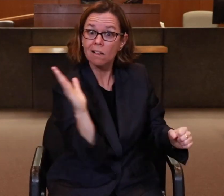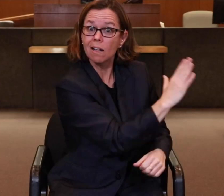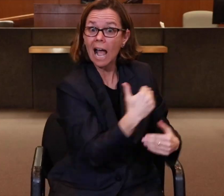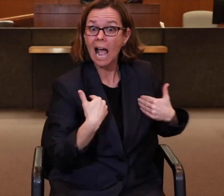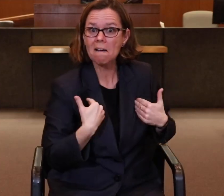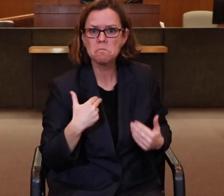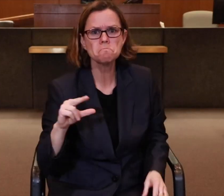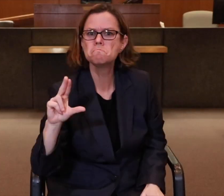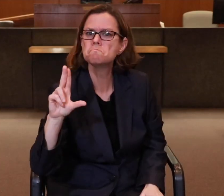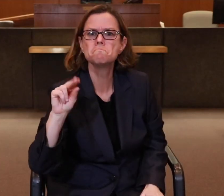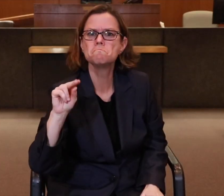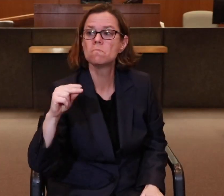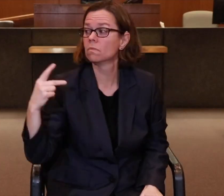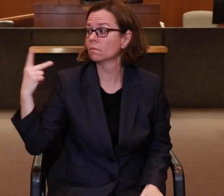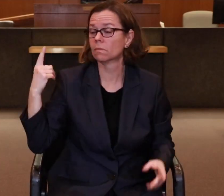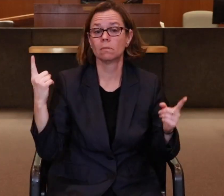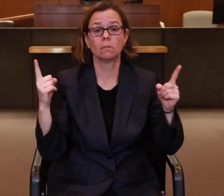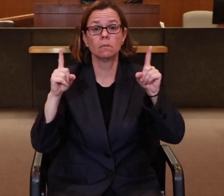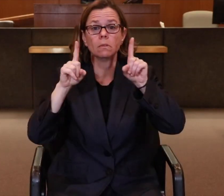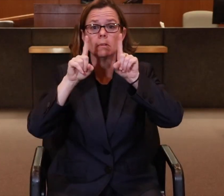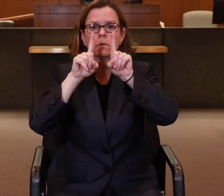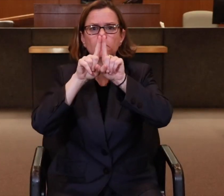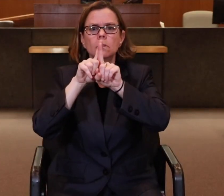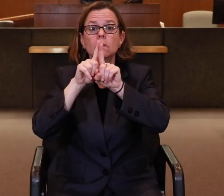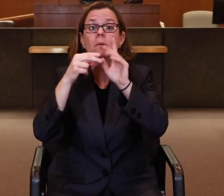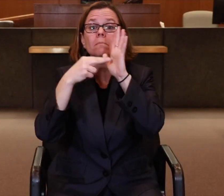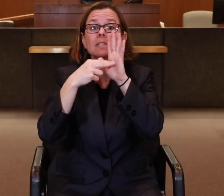They don’t have full access to ASL. So when you put the two of us together, Deaf and hearing interpreters,